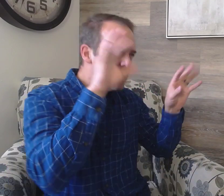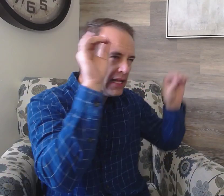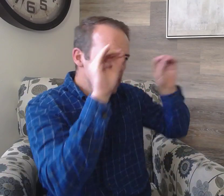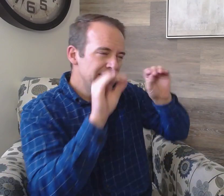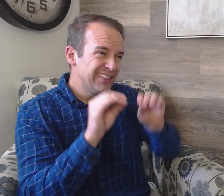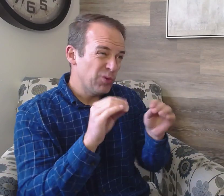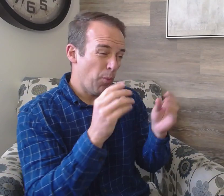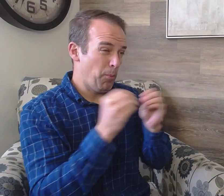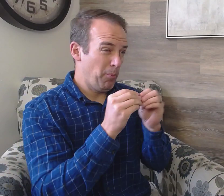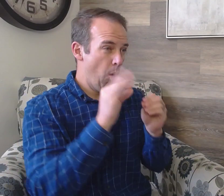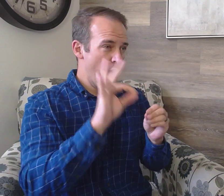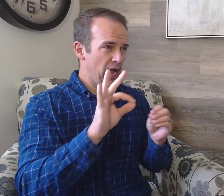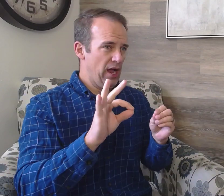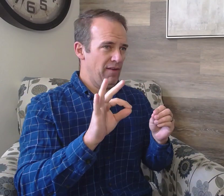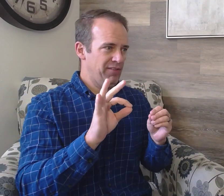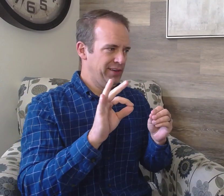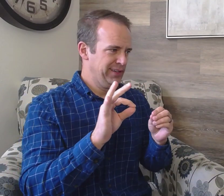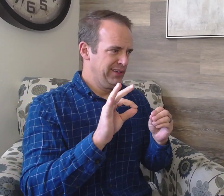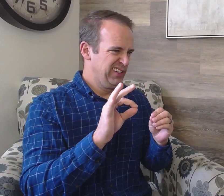And putting together a puzzle